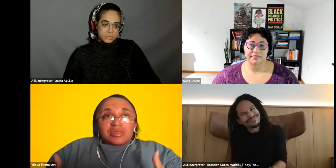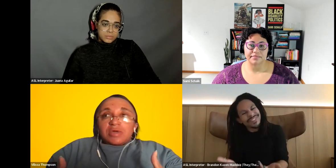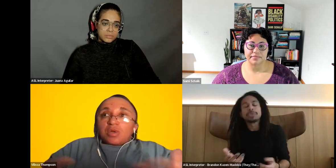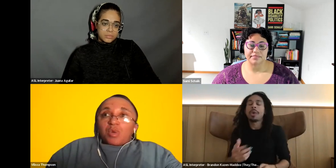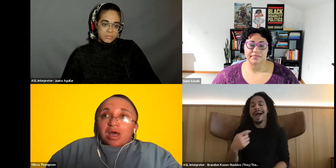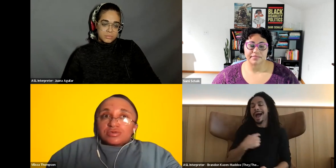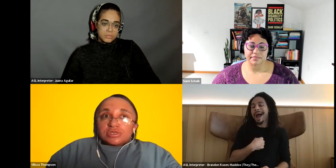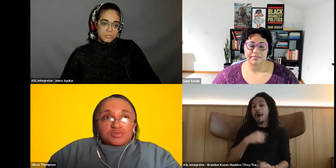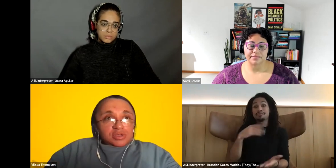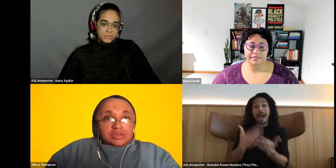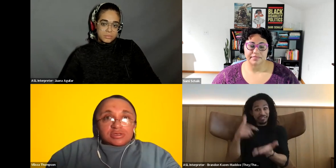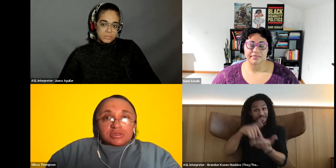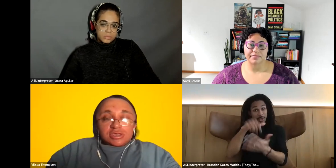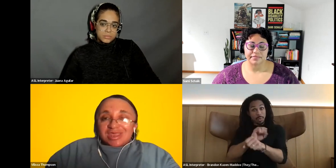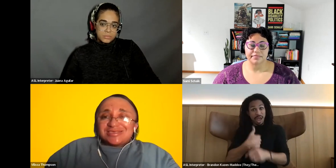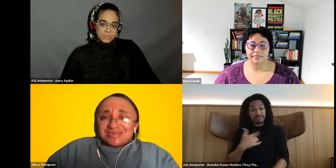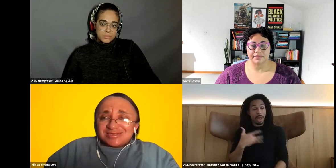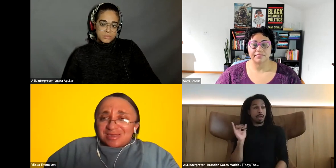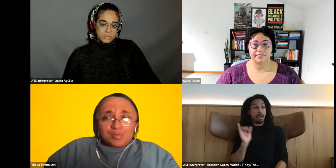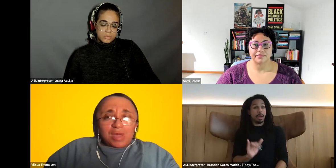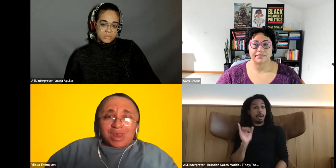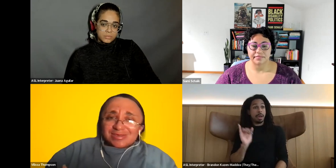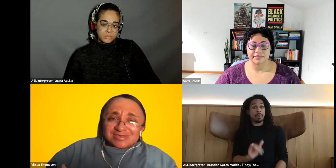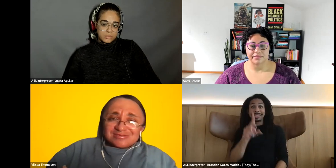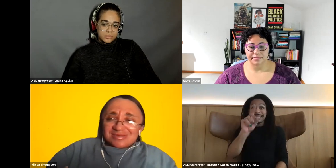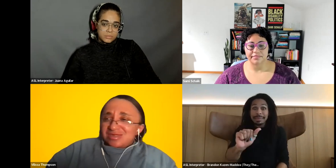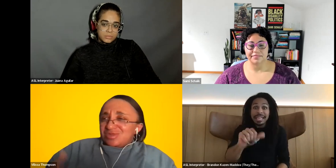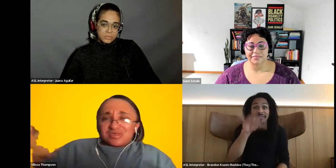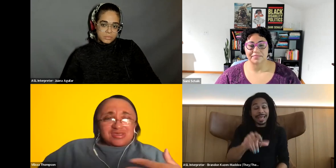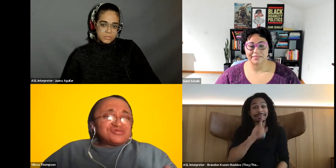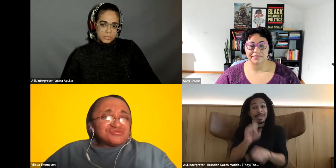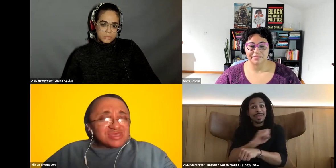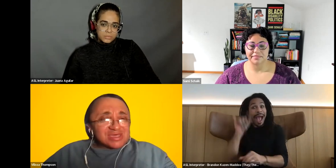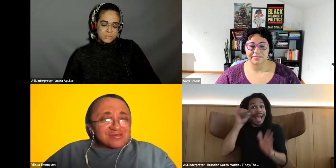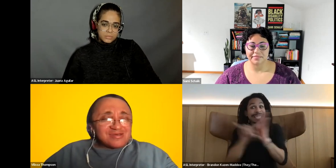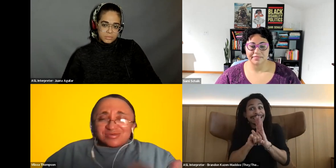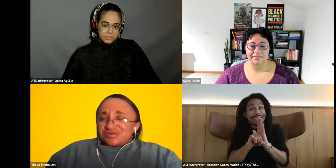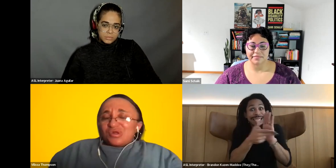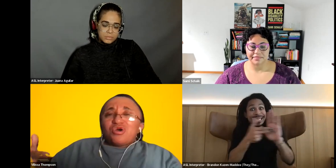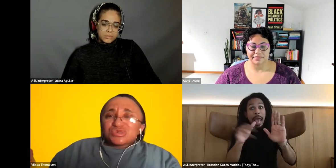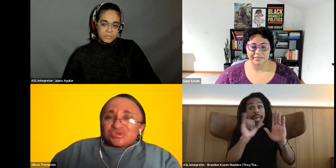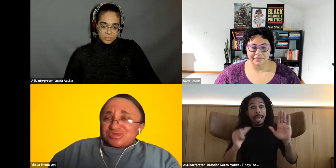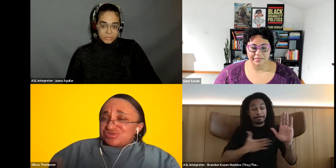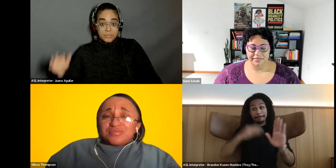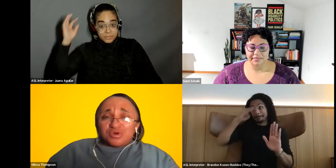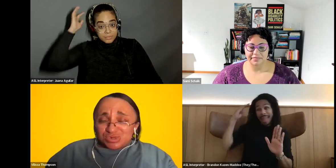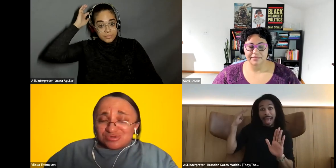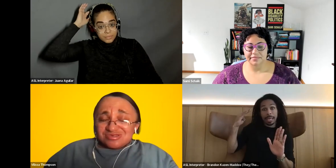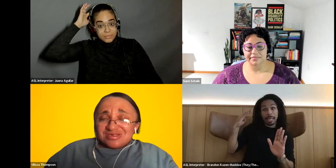Vilissa Thompson: that I'm like, wow, disability is an identity like my blackness. There's a history there, there's a culture, there's subcultures.